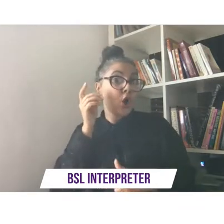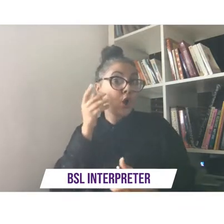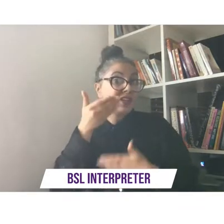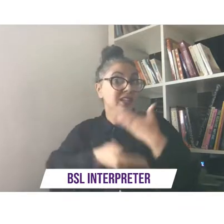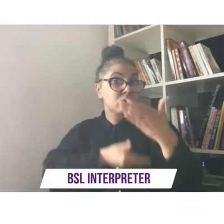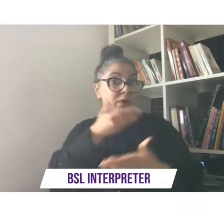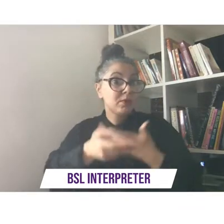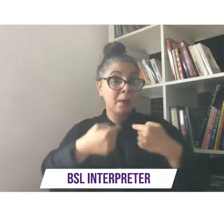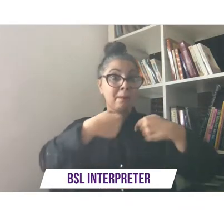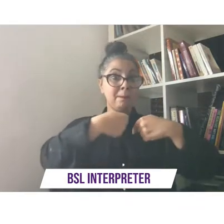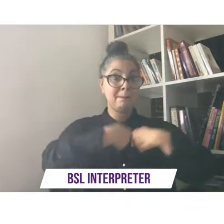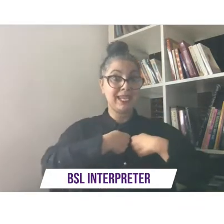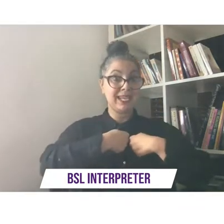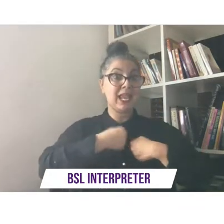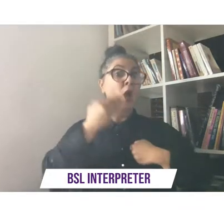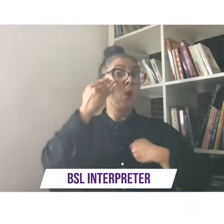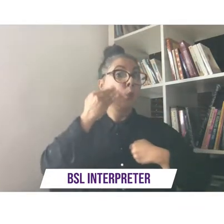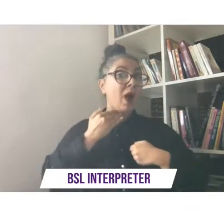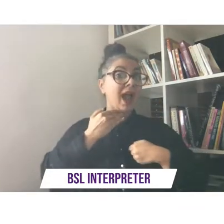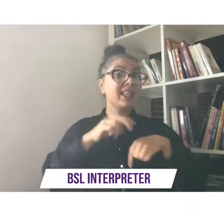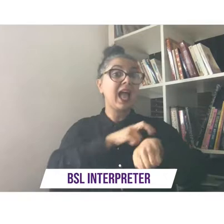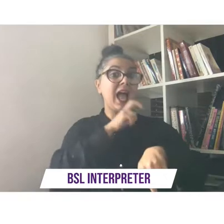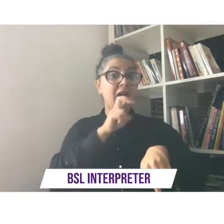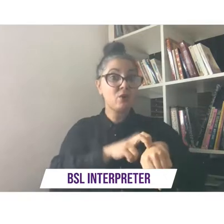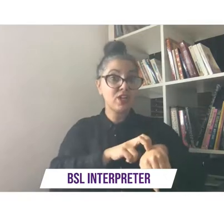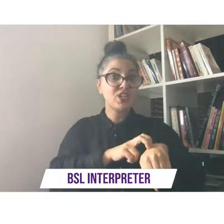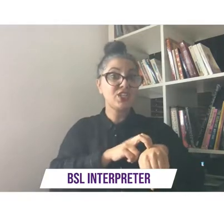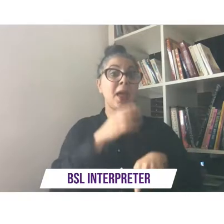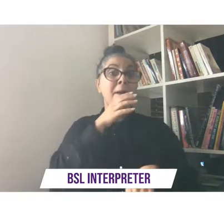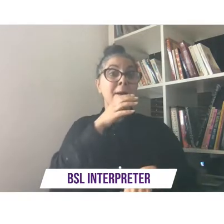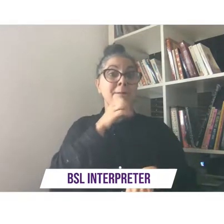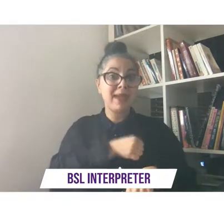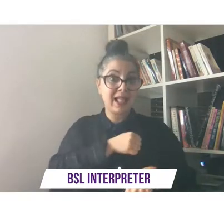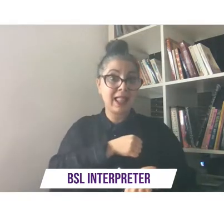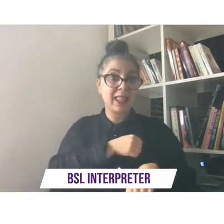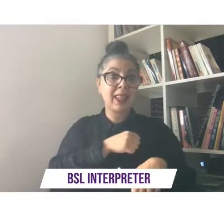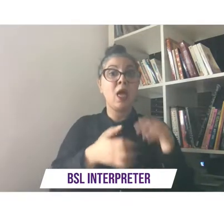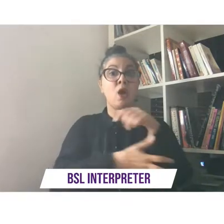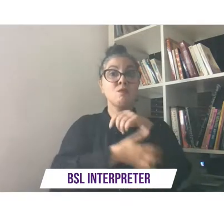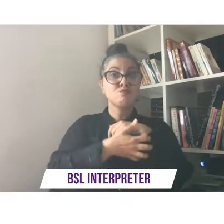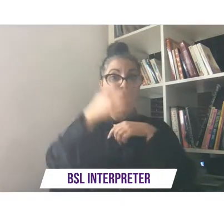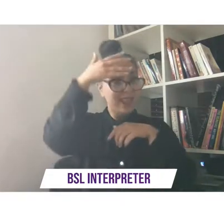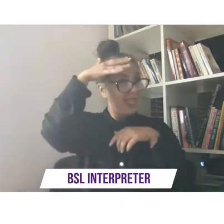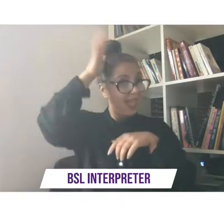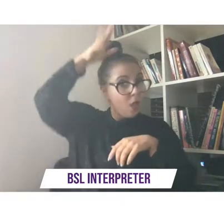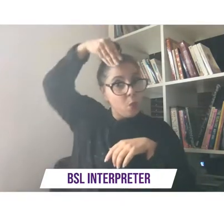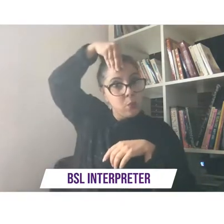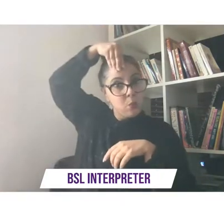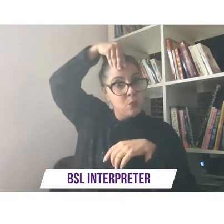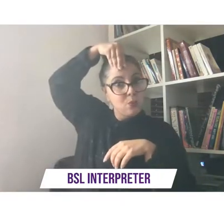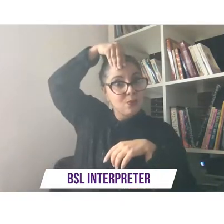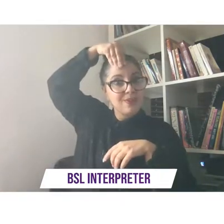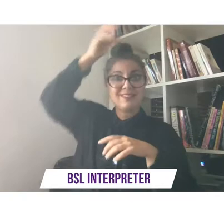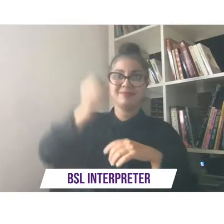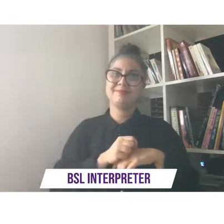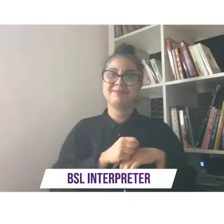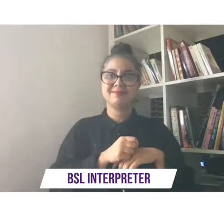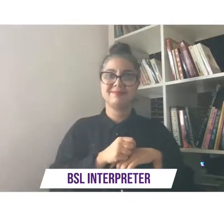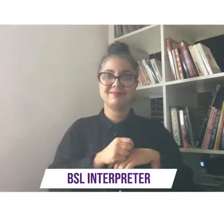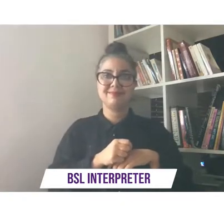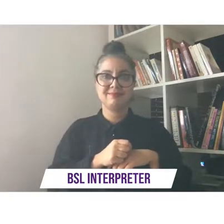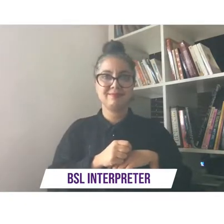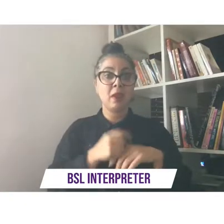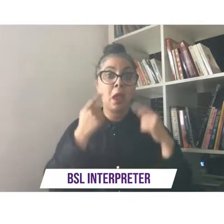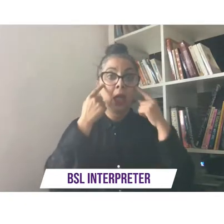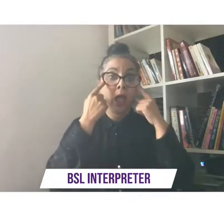irish male brown hair with a kiss curl dropping down the front i've got blue eyes i've got little